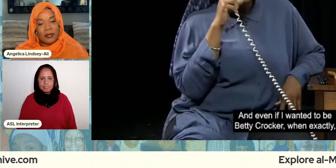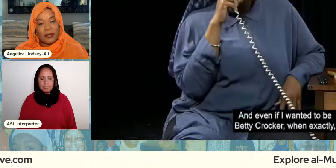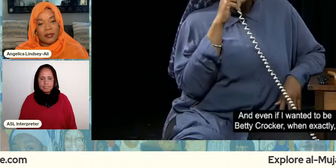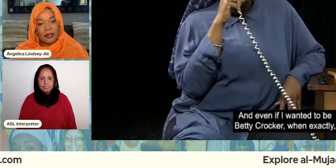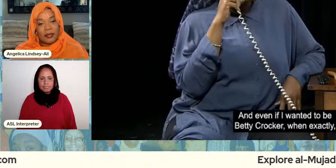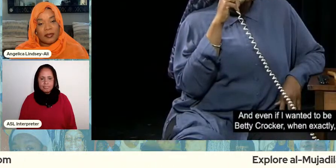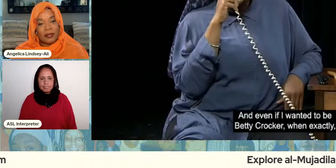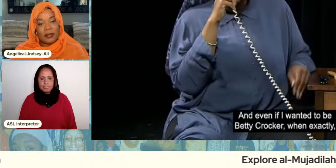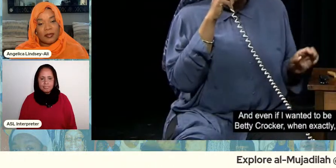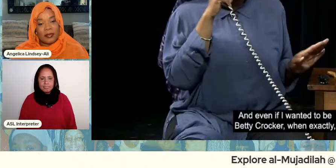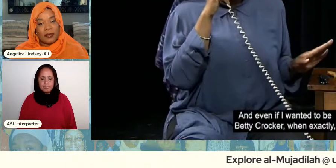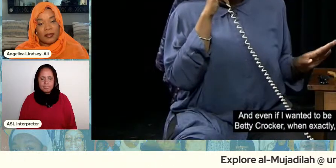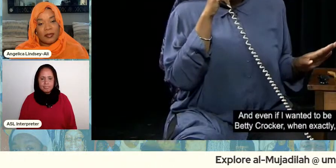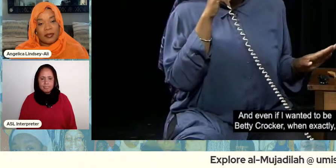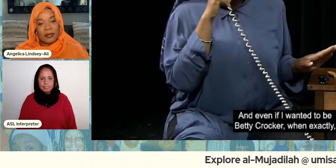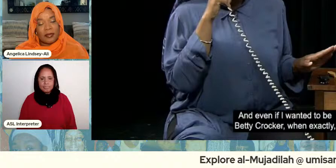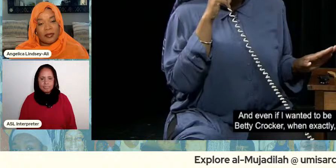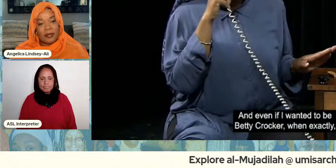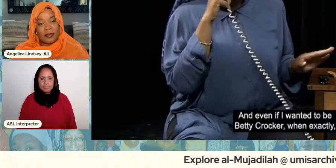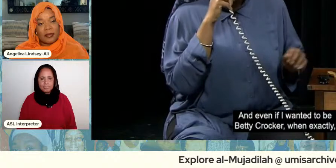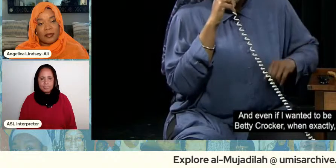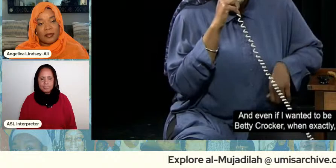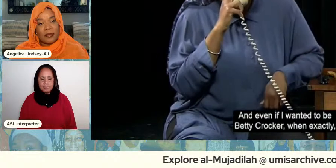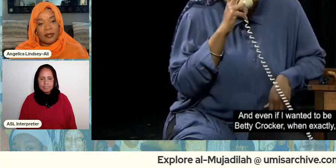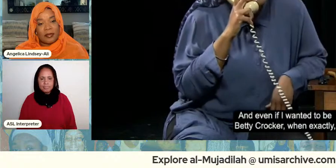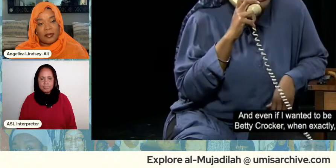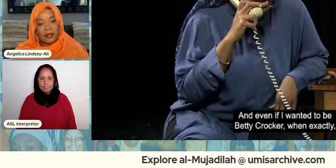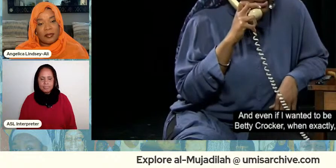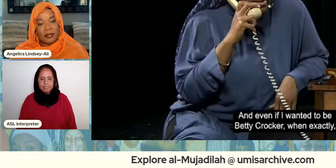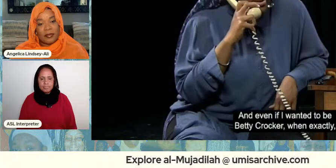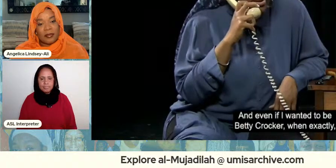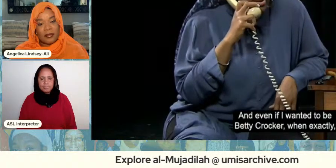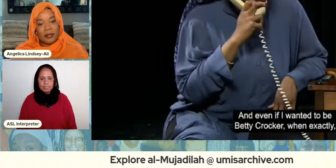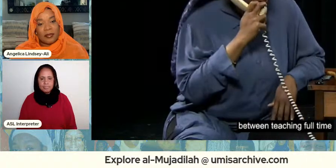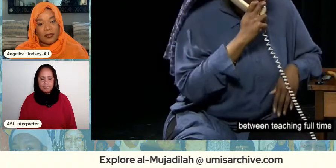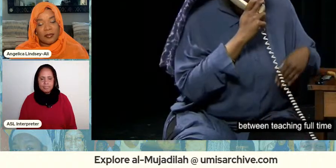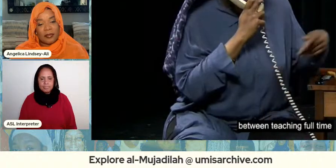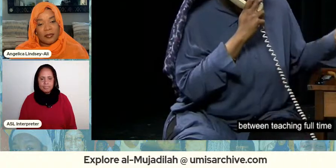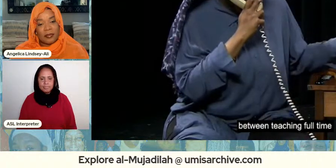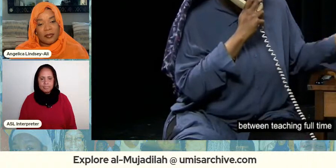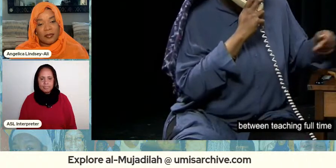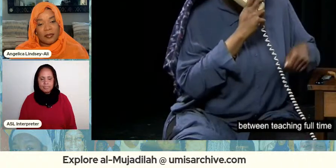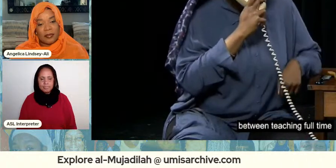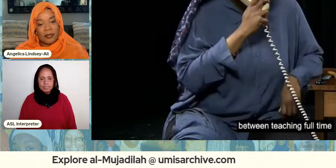and even if i wanted to be betty crocker when exactly between teaching full time